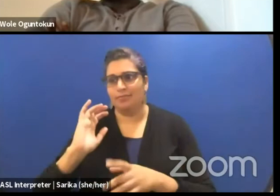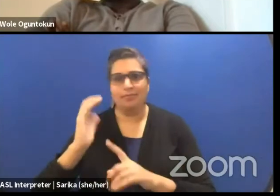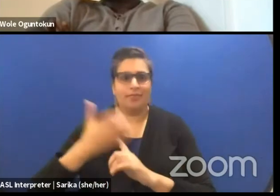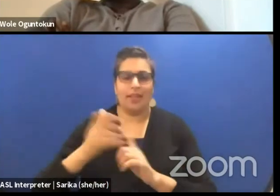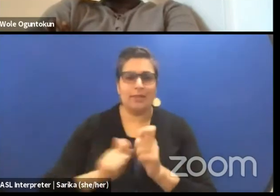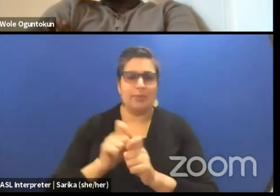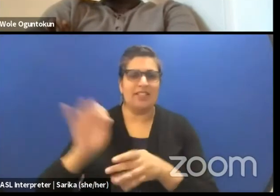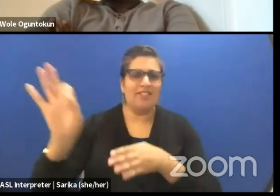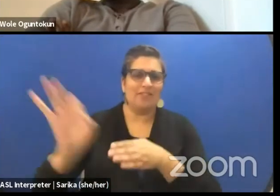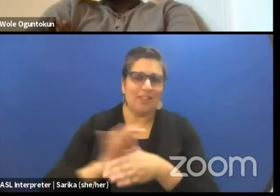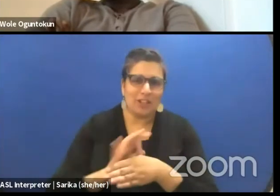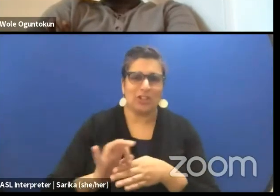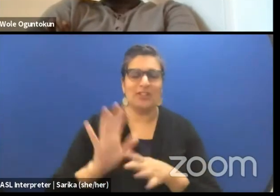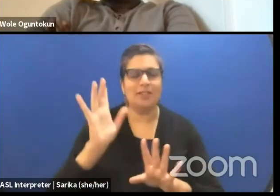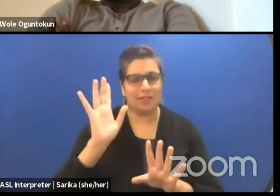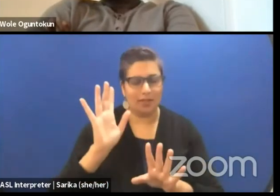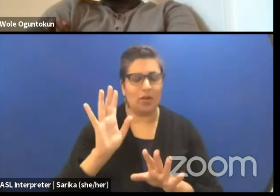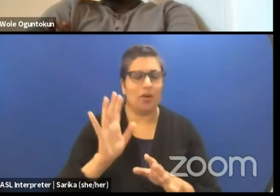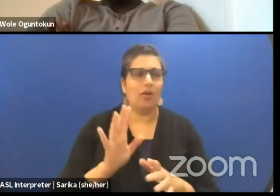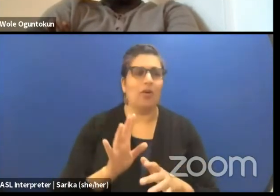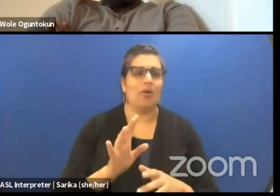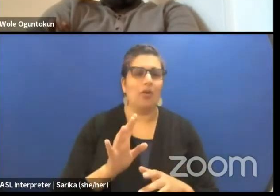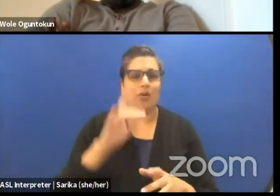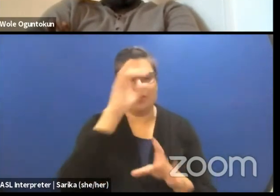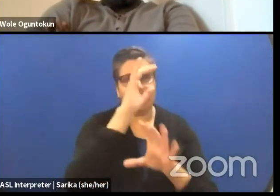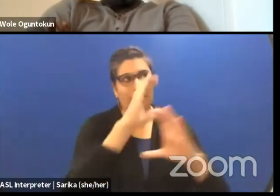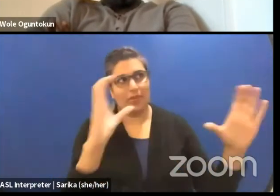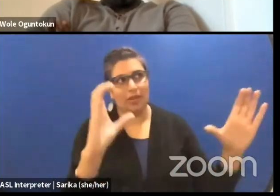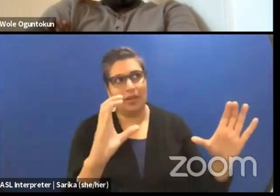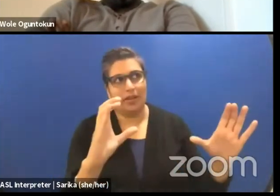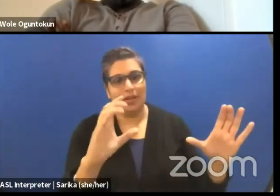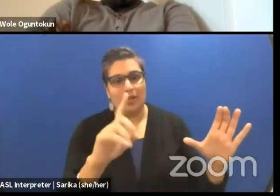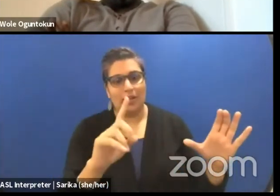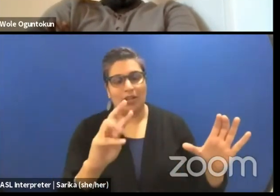And again, like you can think of the dramaturge, if you wanna think dramaturgy is this abstract,